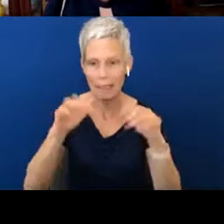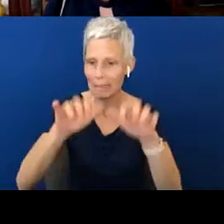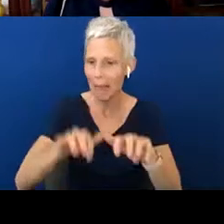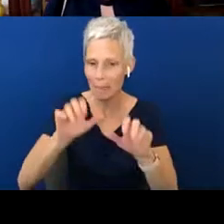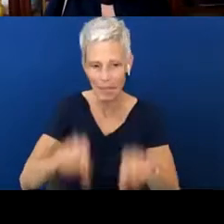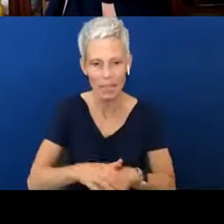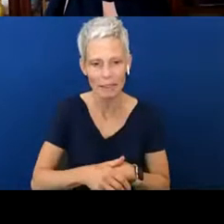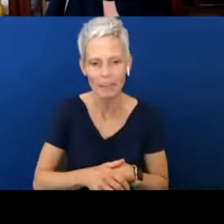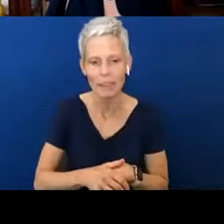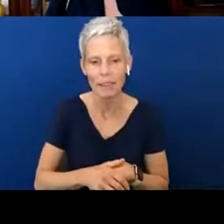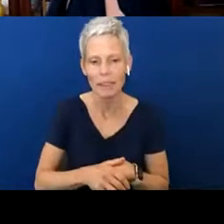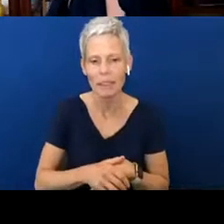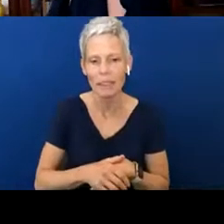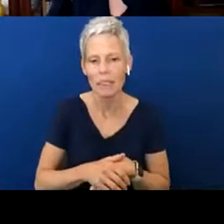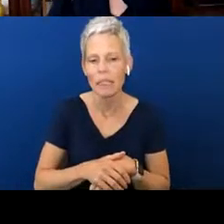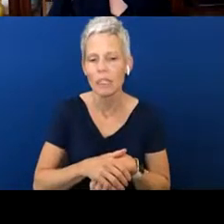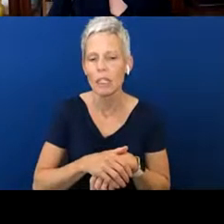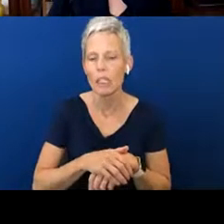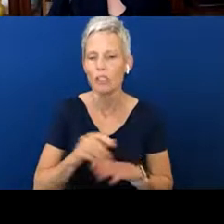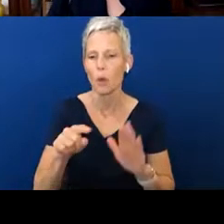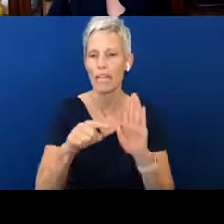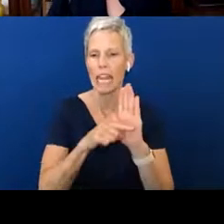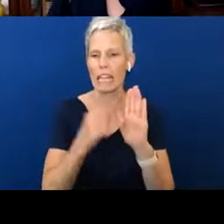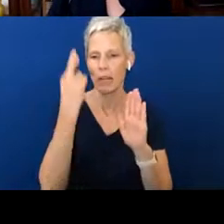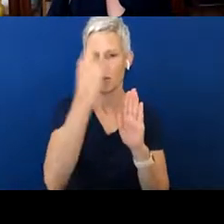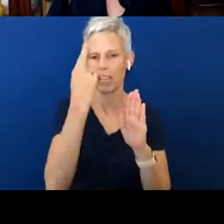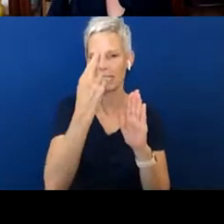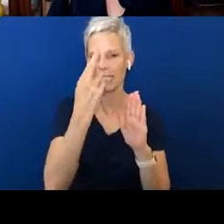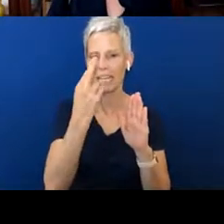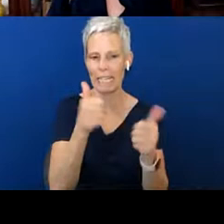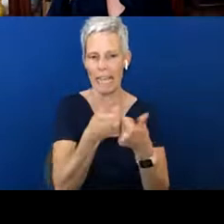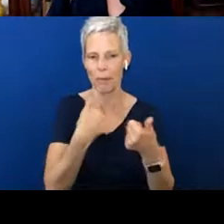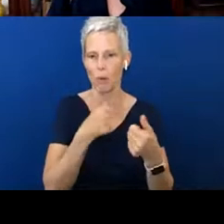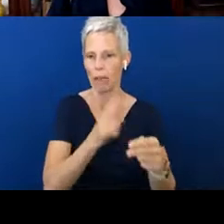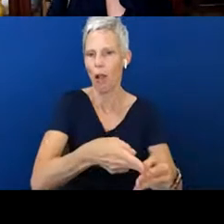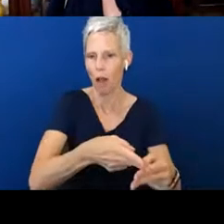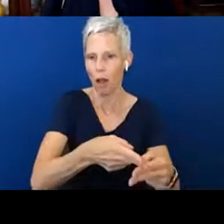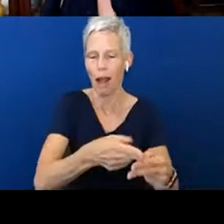“We call that the negative reasoning game.” Ah, I love that. It has a name. That must be